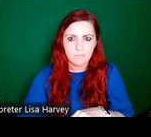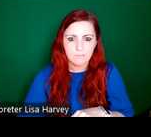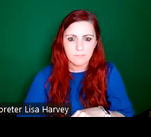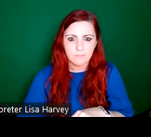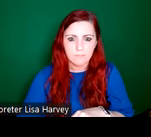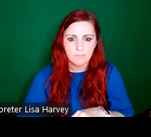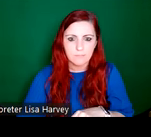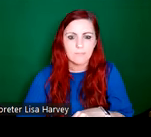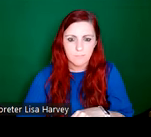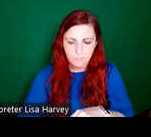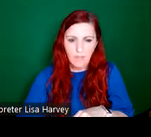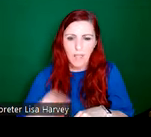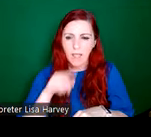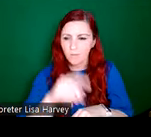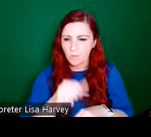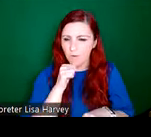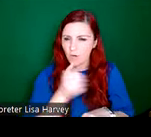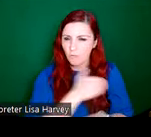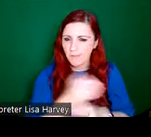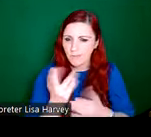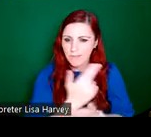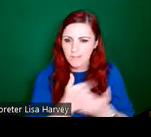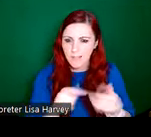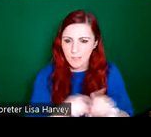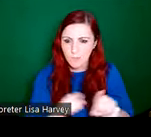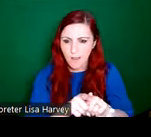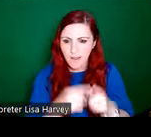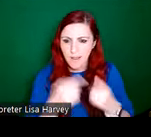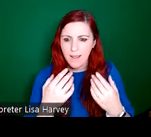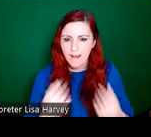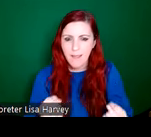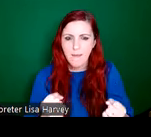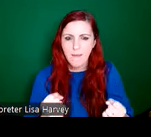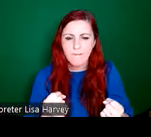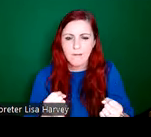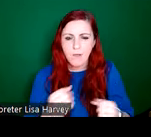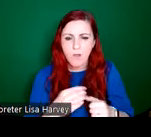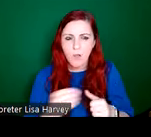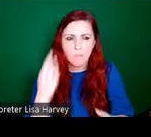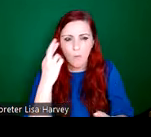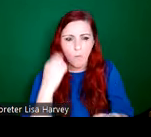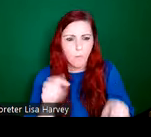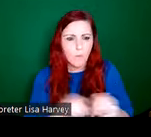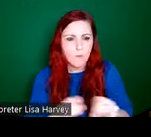original design, and it was a war memorial. So at this time in the aftermath of